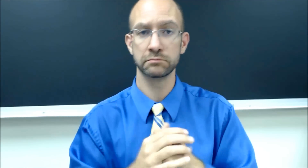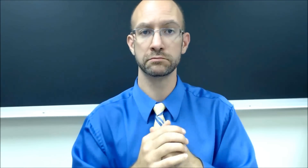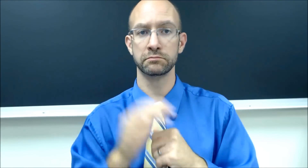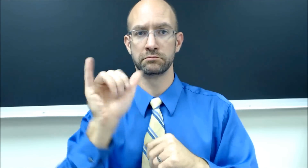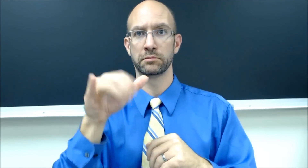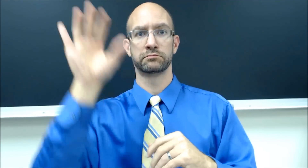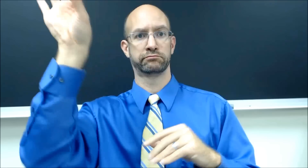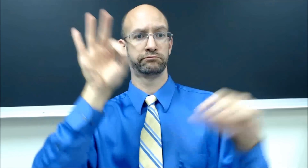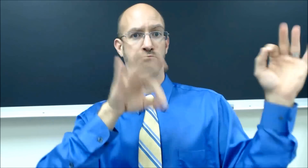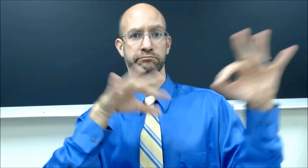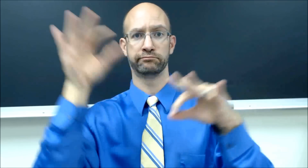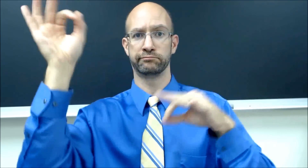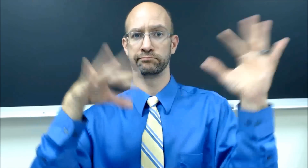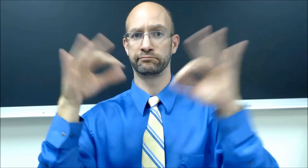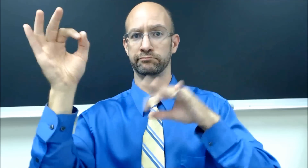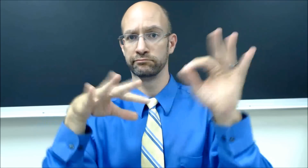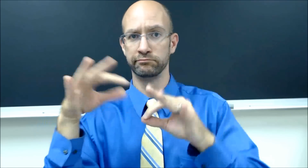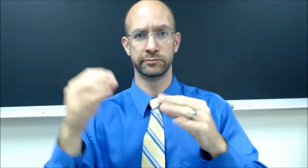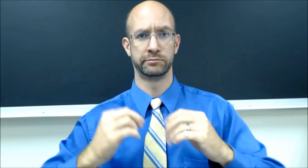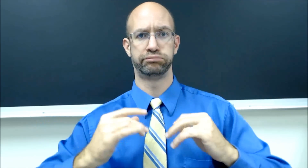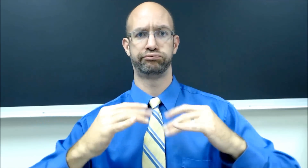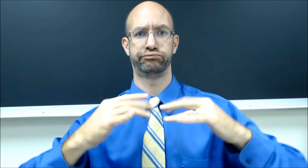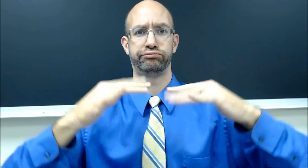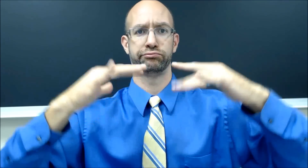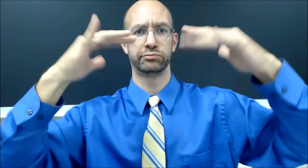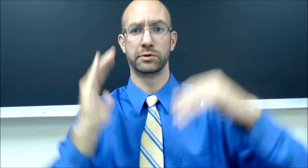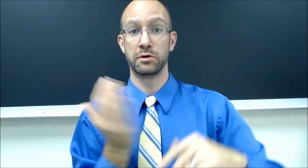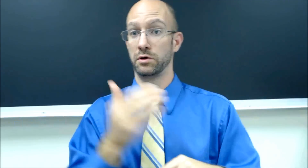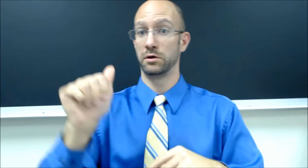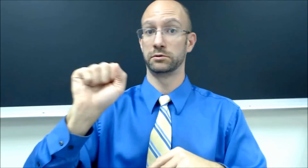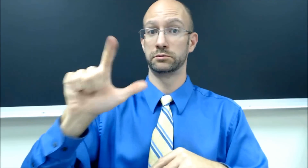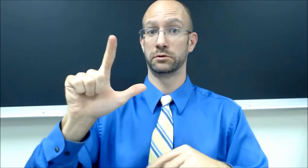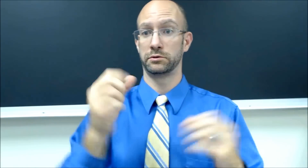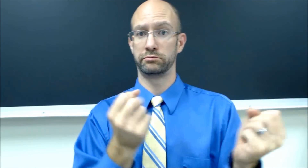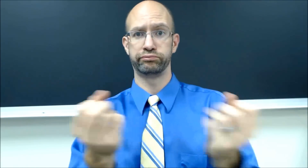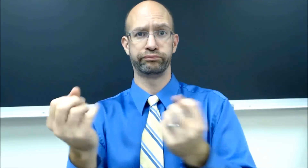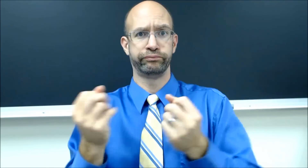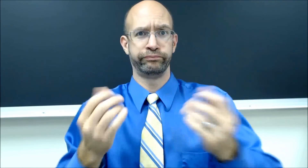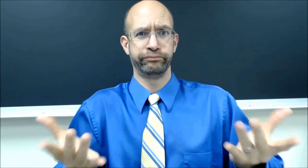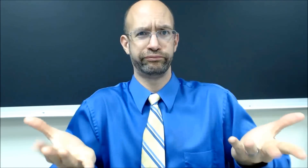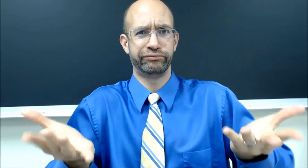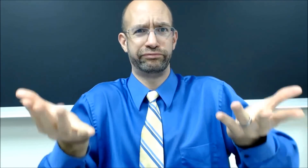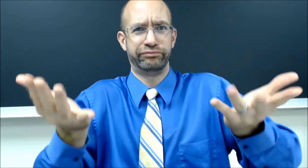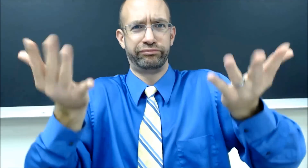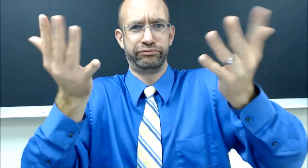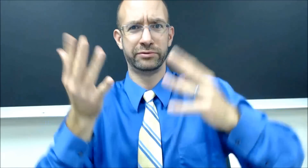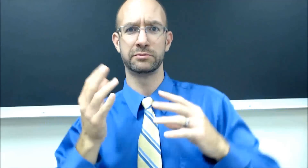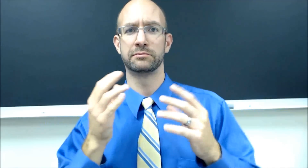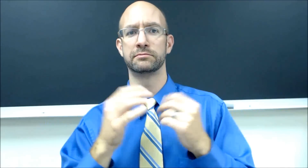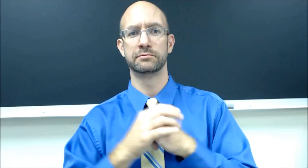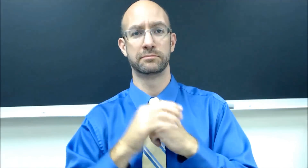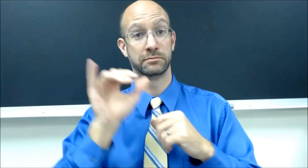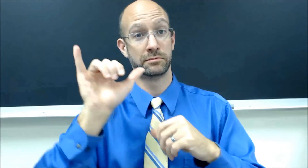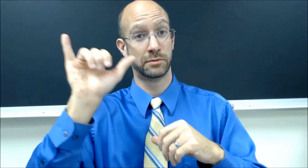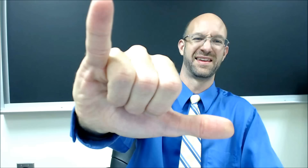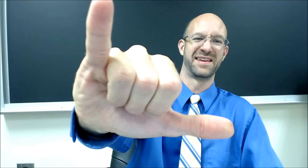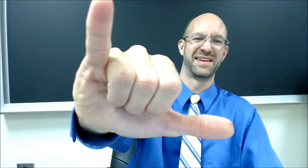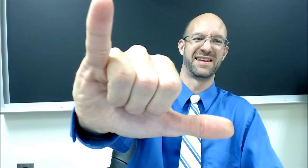So that is what it is about, taking ideas or concepts from the world we live in, and enhance our ASL. THAT!